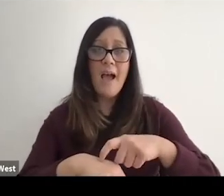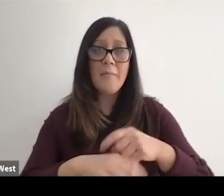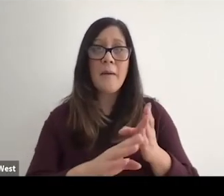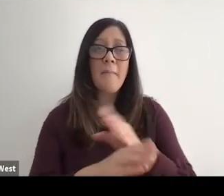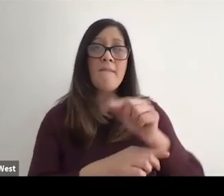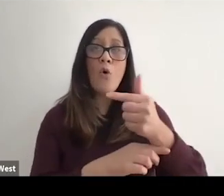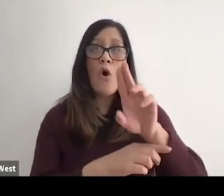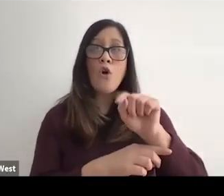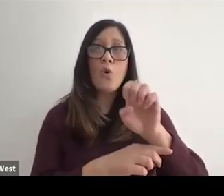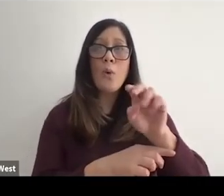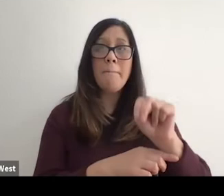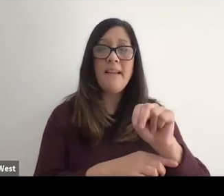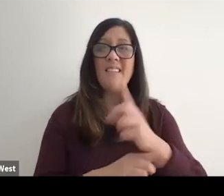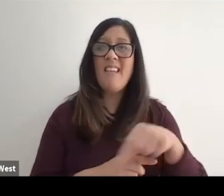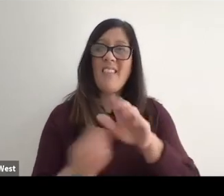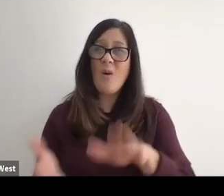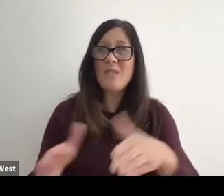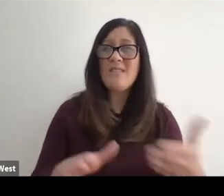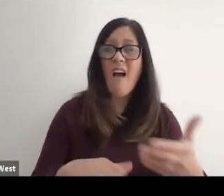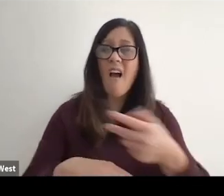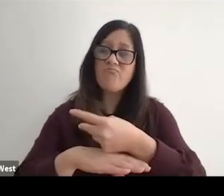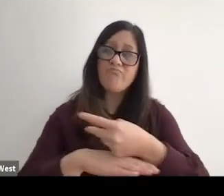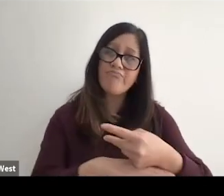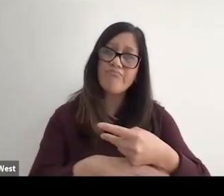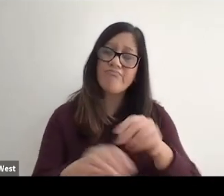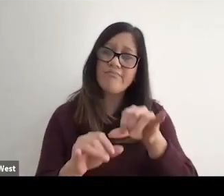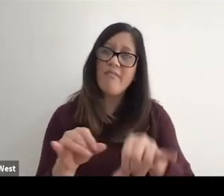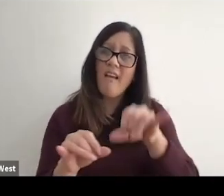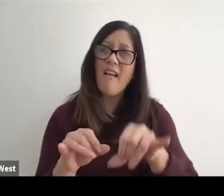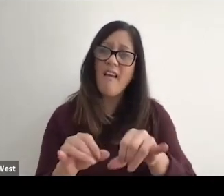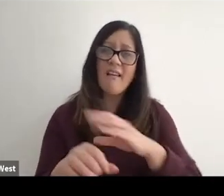at that time before gutmans work. They were dying of their bed sores that